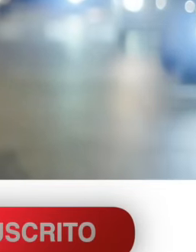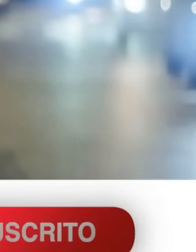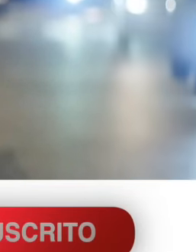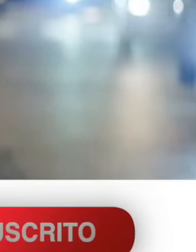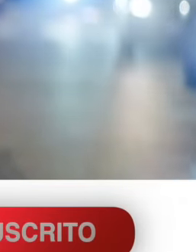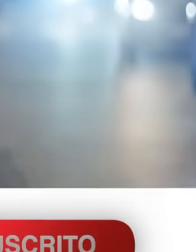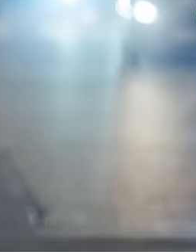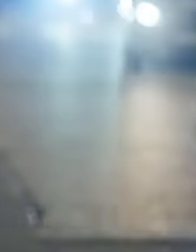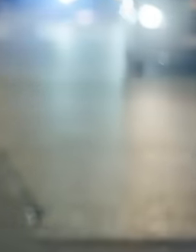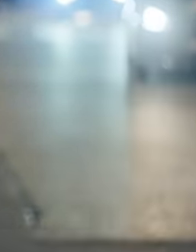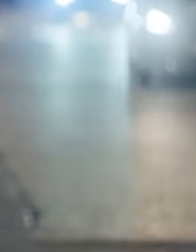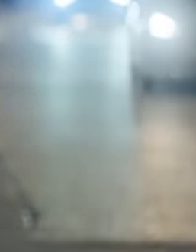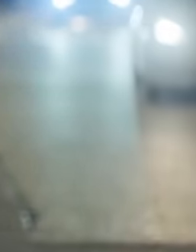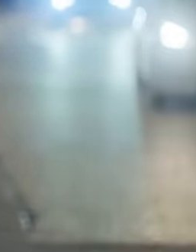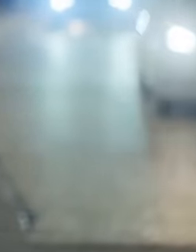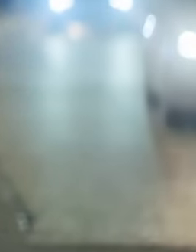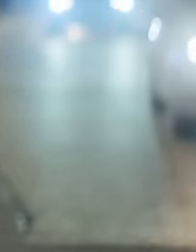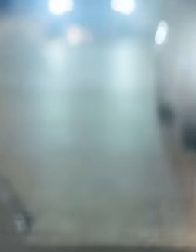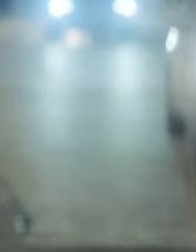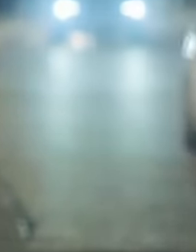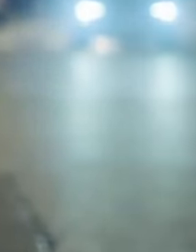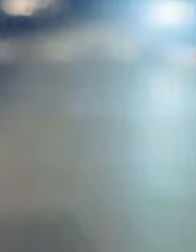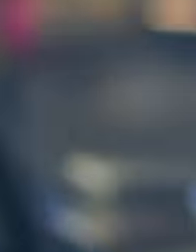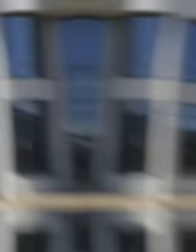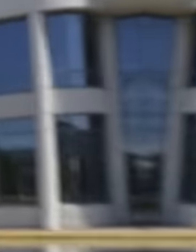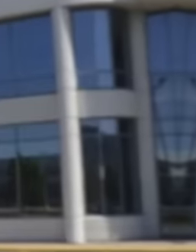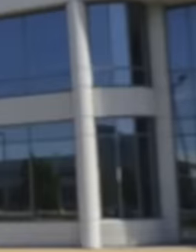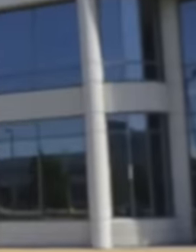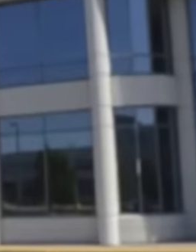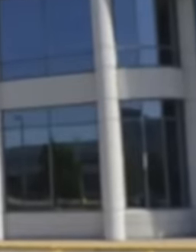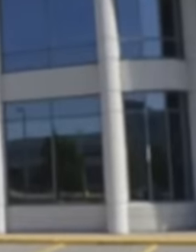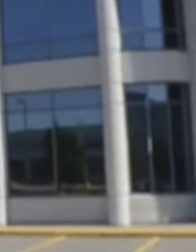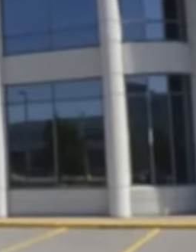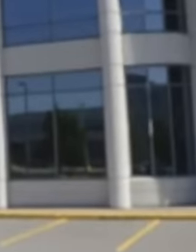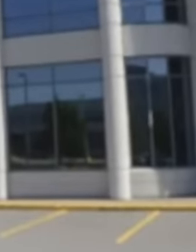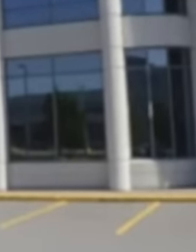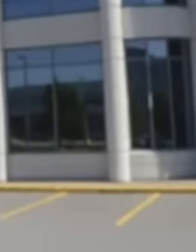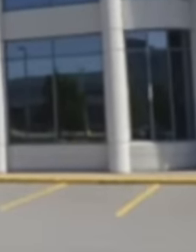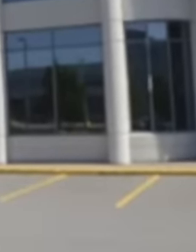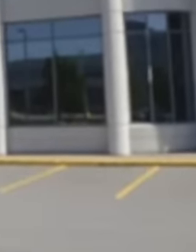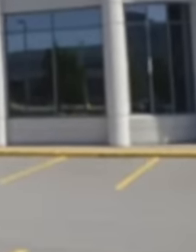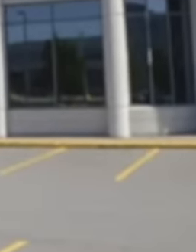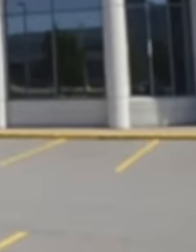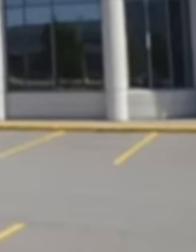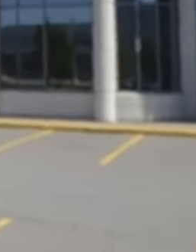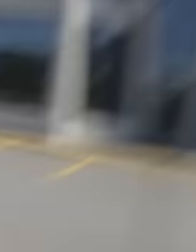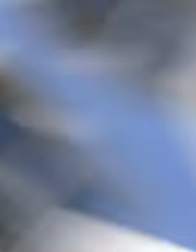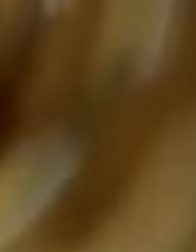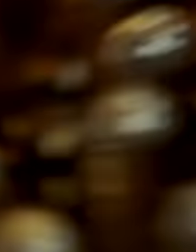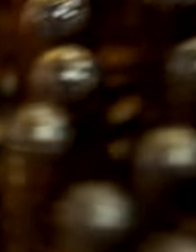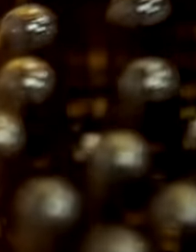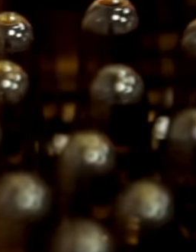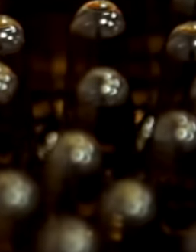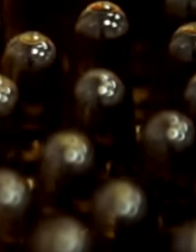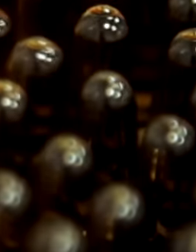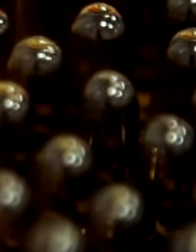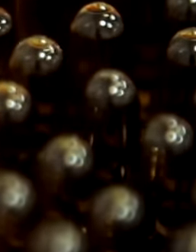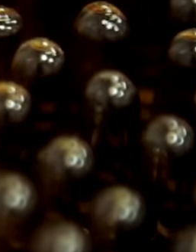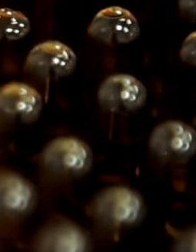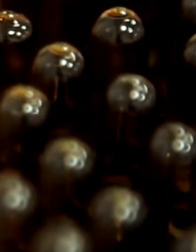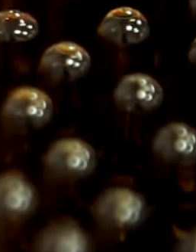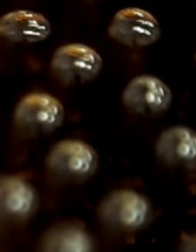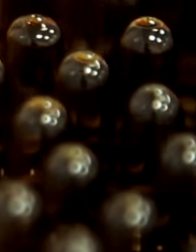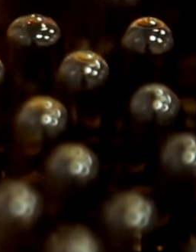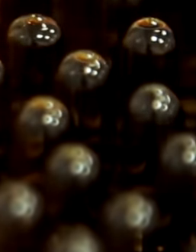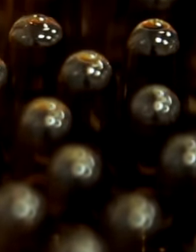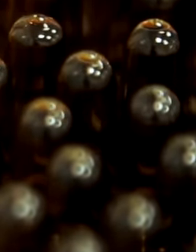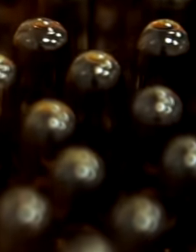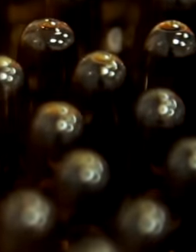Mexico. This agency turned out to be a nest of corruption since from there the